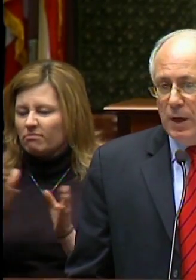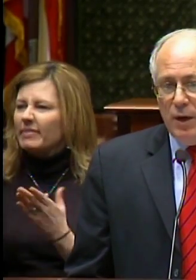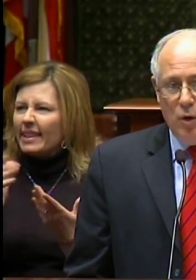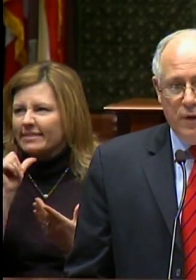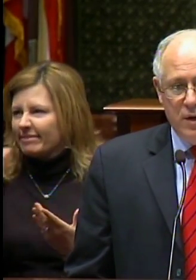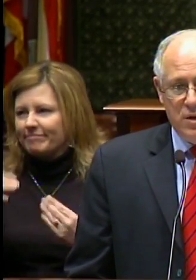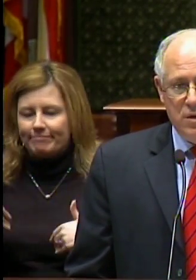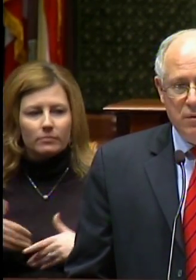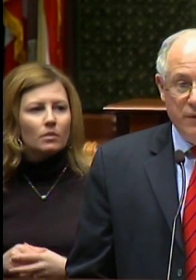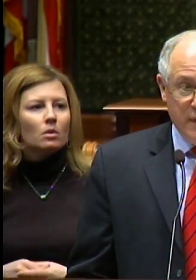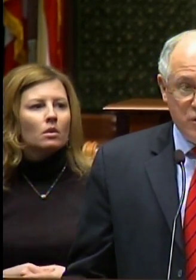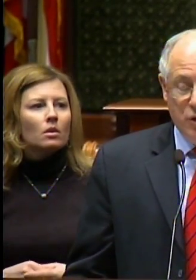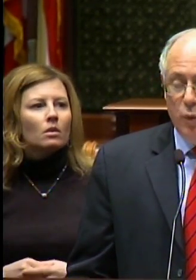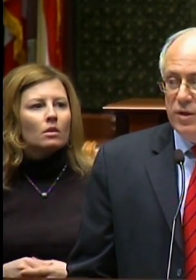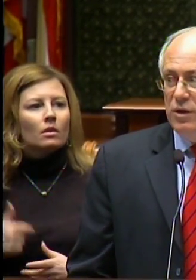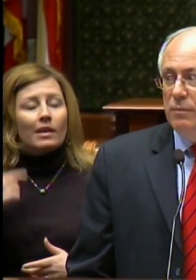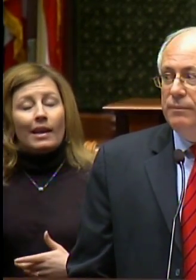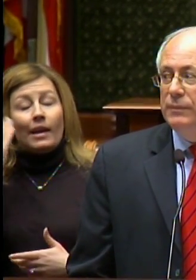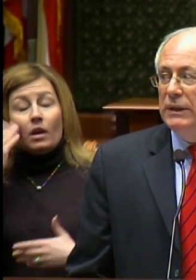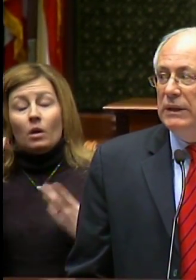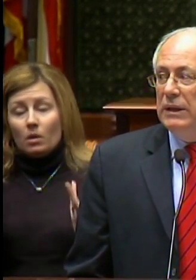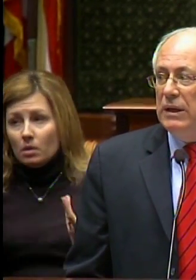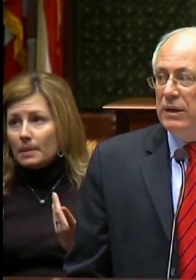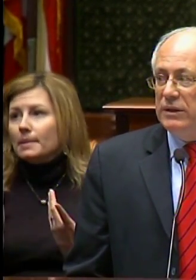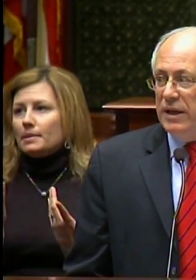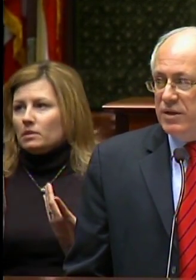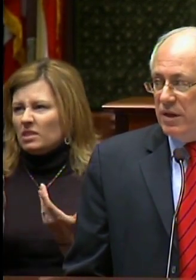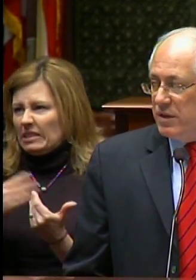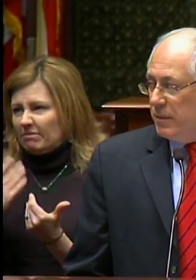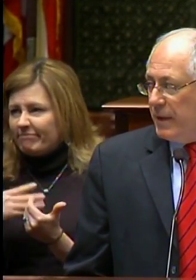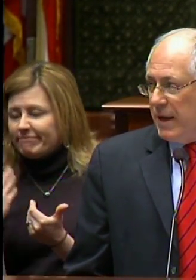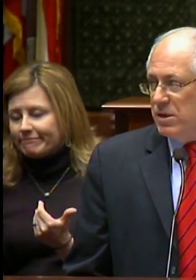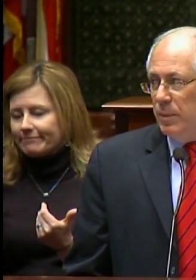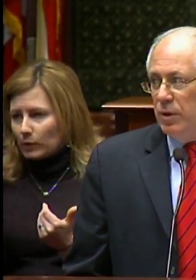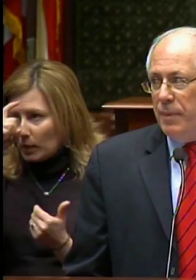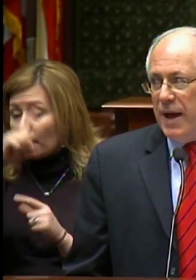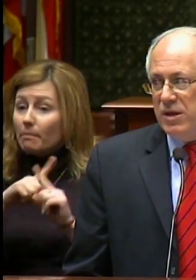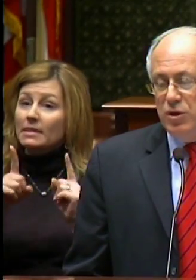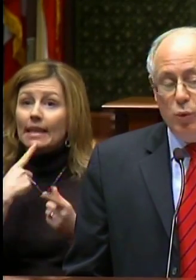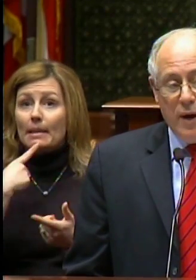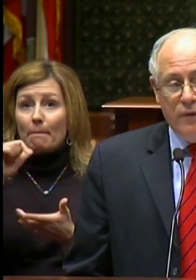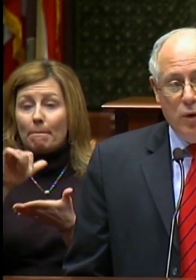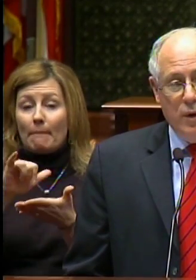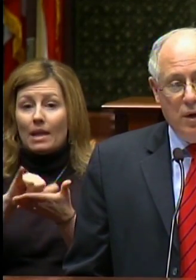I know that conventional wisdom says that it is impossible to pass new revenue in an